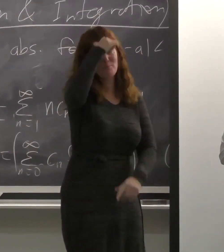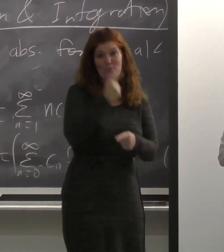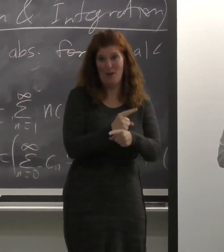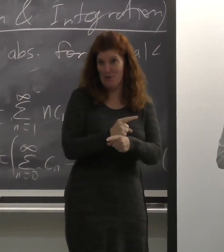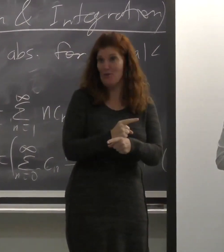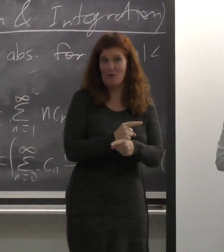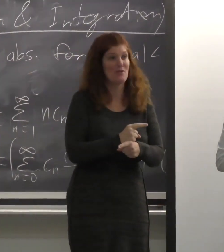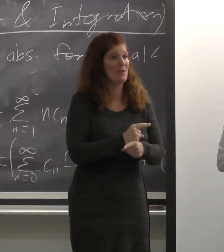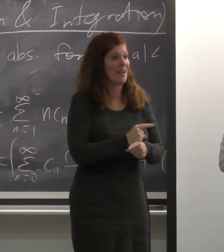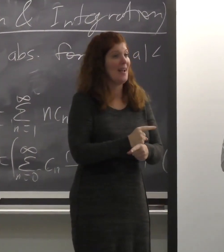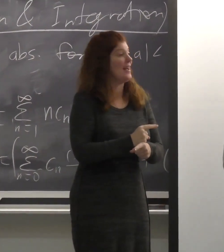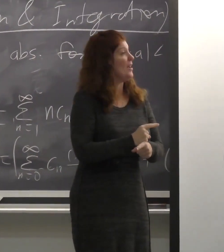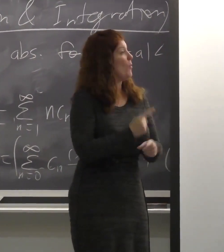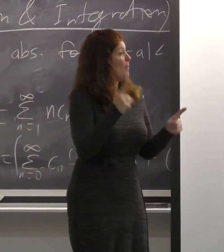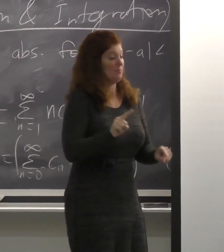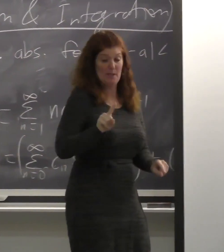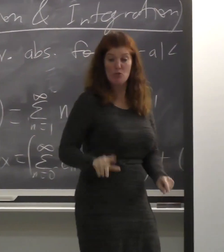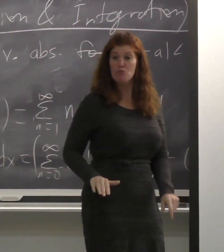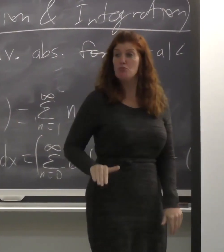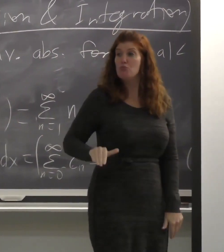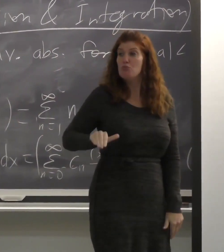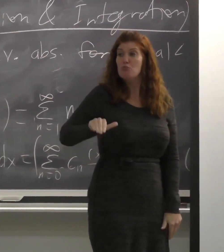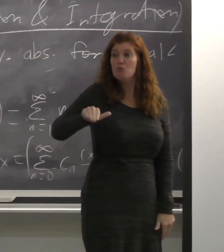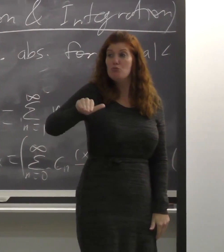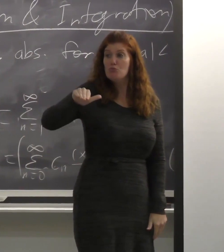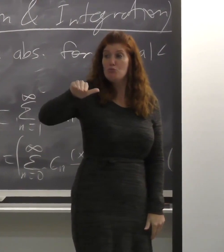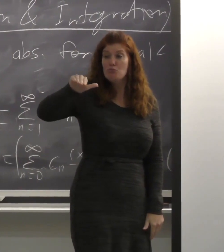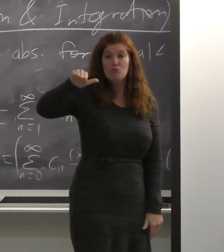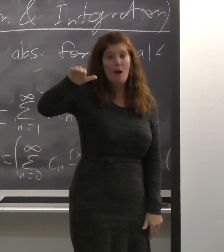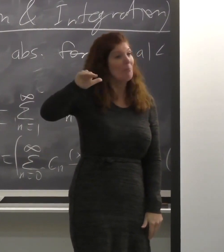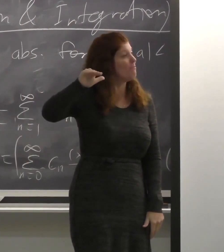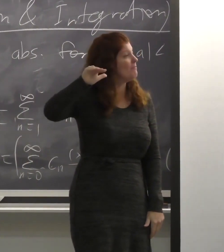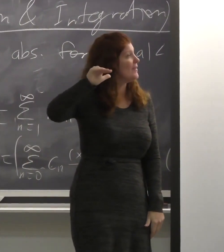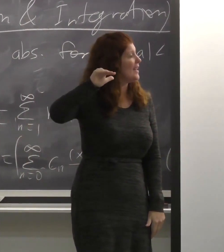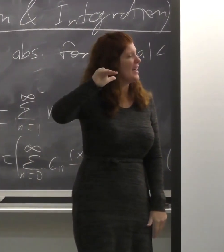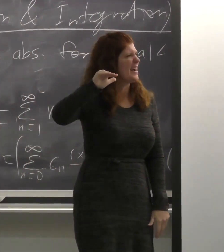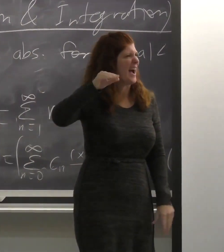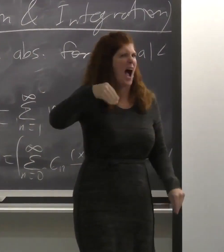And as I grew older and became an adult, I moved out of town.